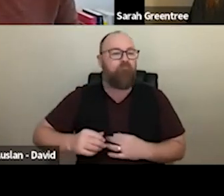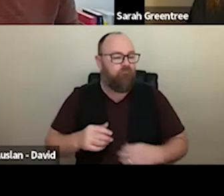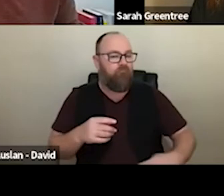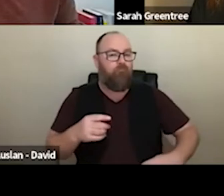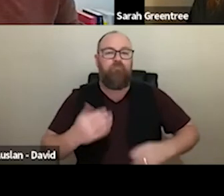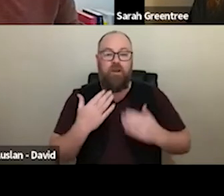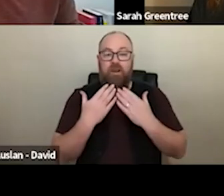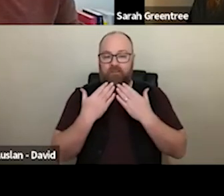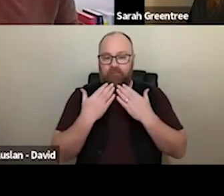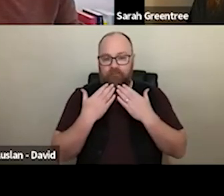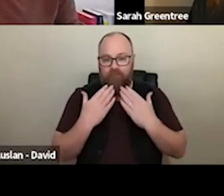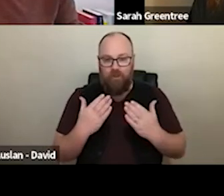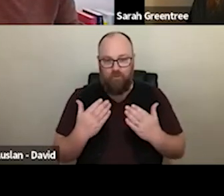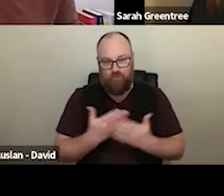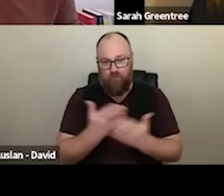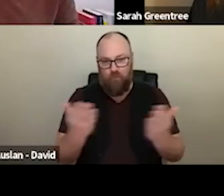and there are probably people with a lot of At the moment. Look, Thanks. Everyone We really appreciate the fact that there's a lot of